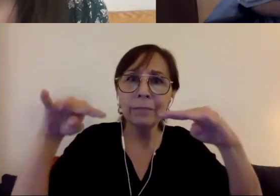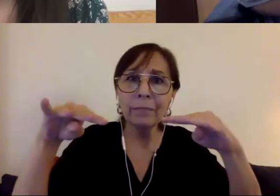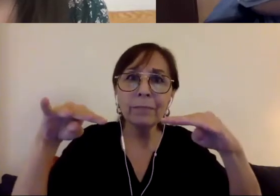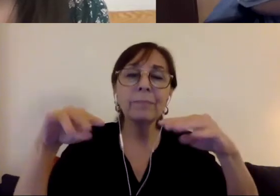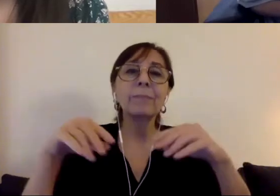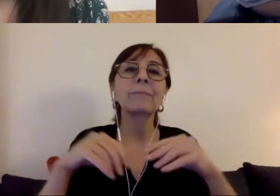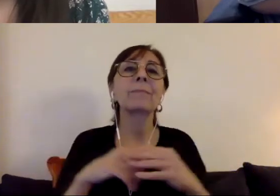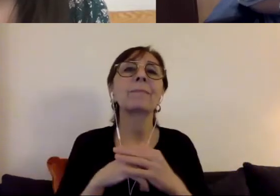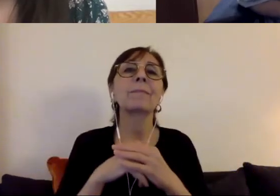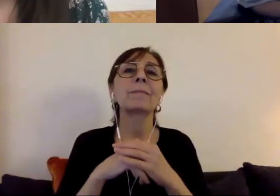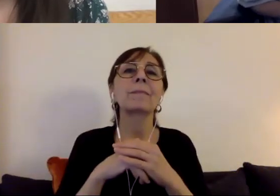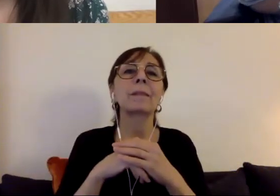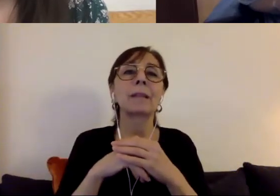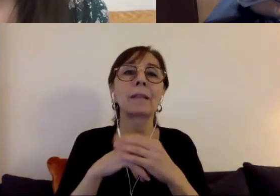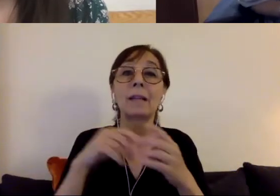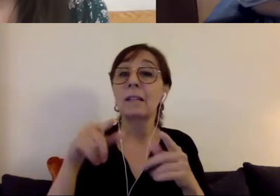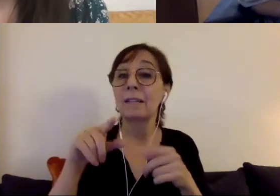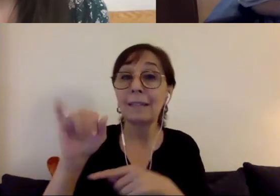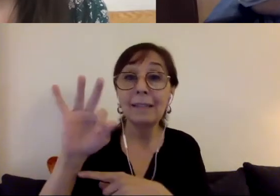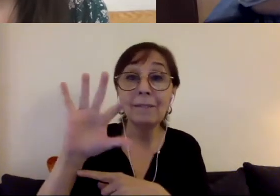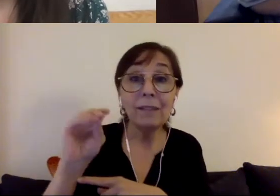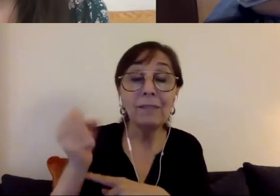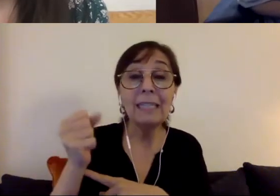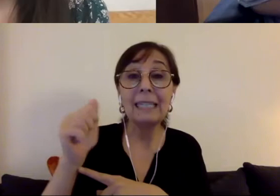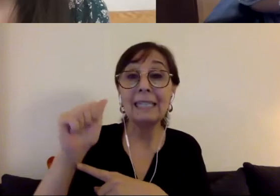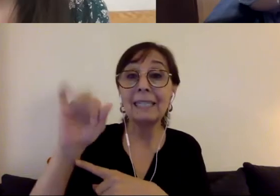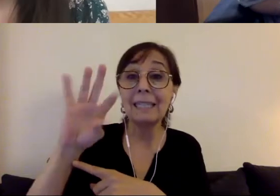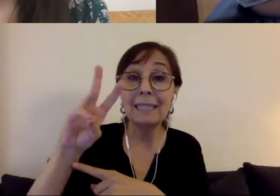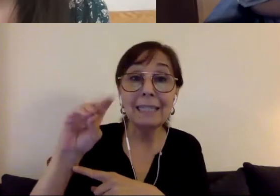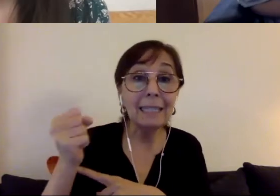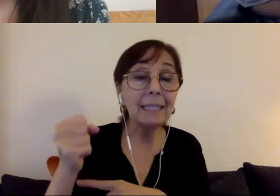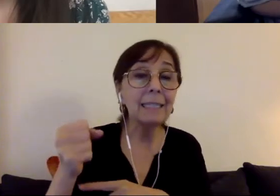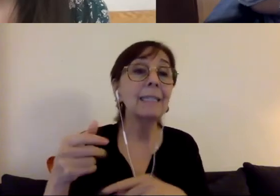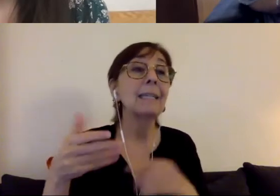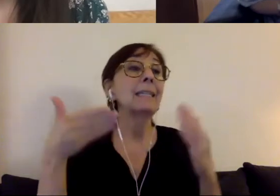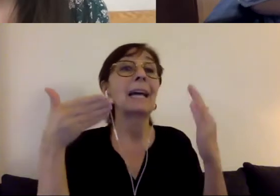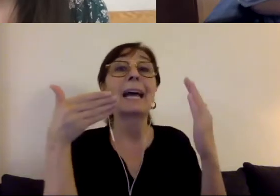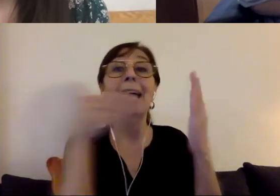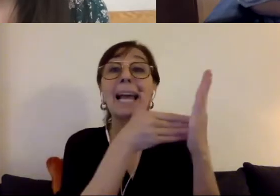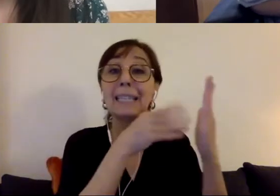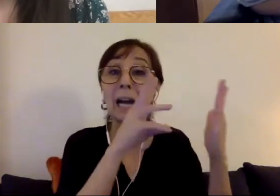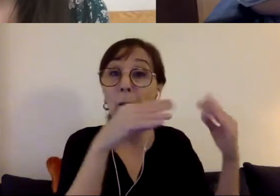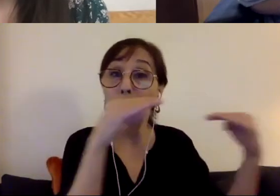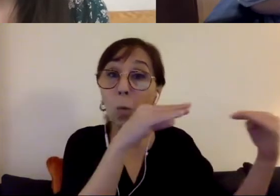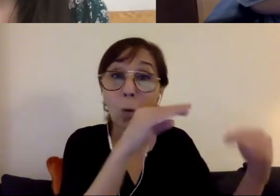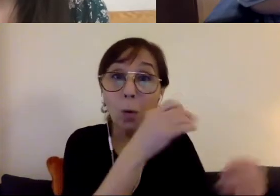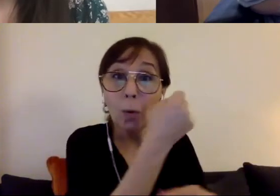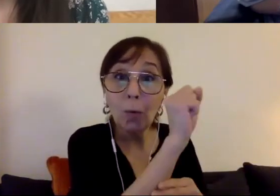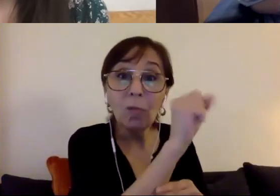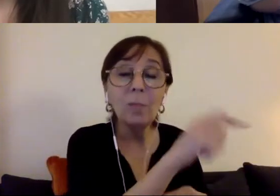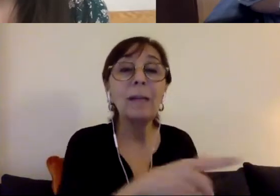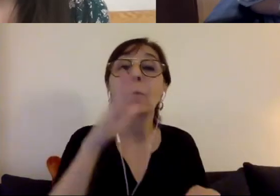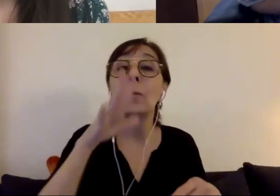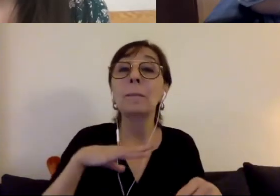the 50s and 60s. The anti-war movement, the women's movement the Gray Panthers